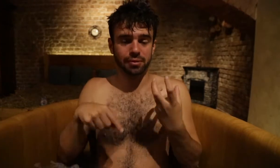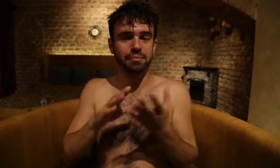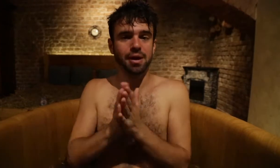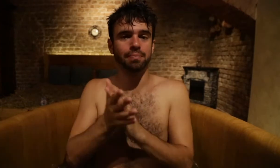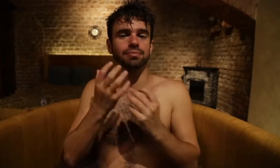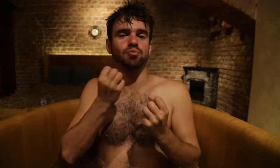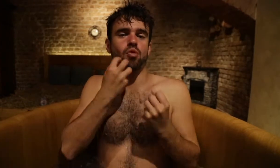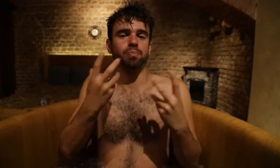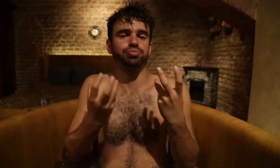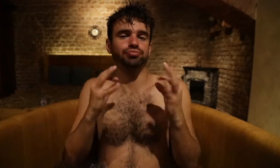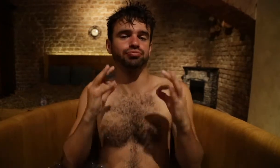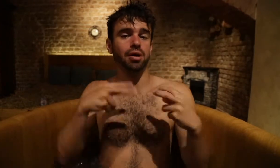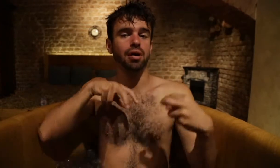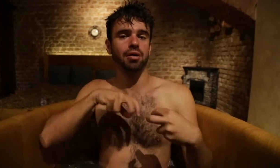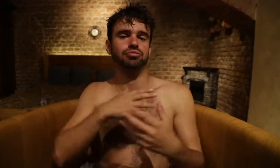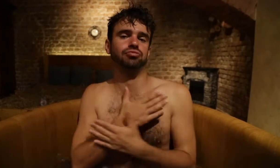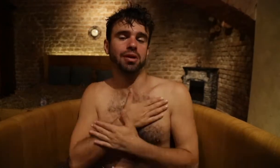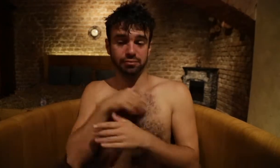Thus, it's becoming "wine" spa.